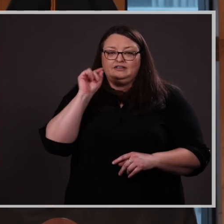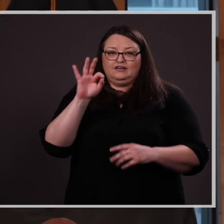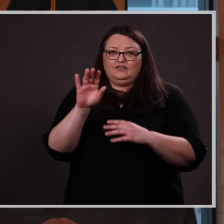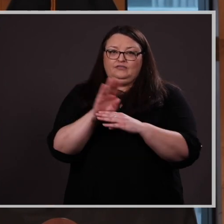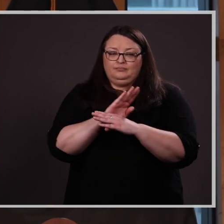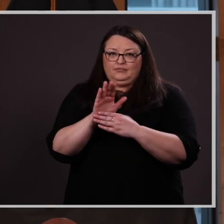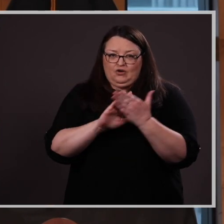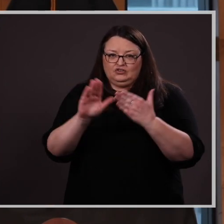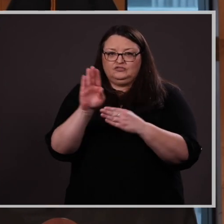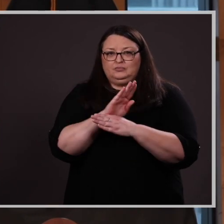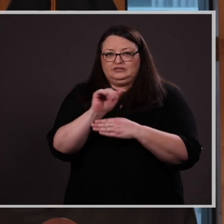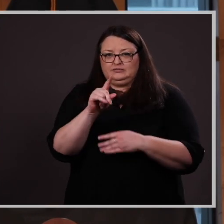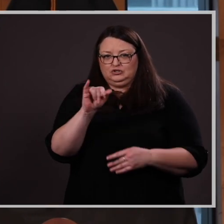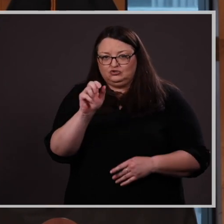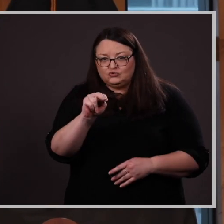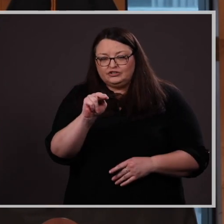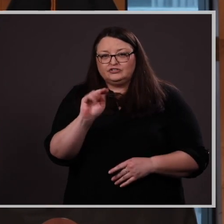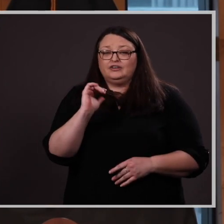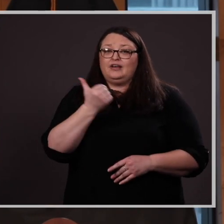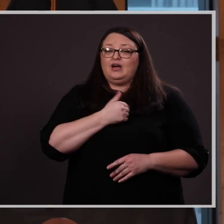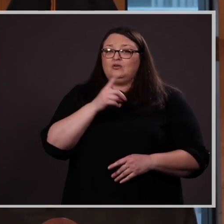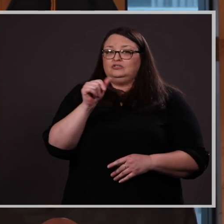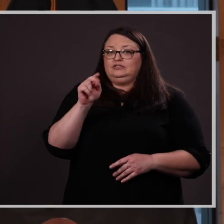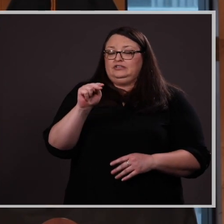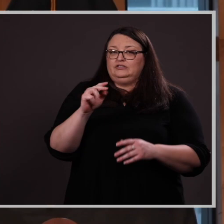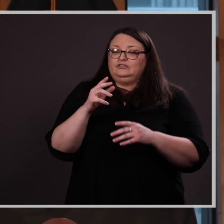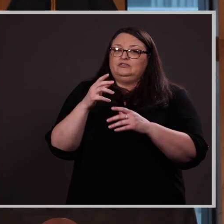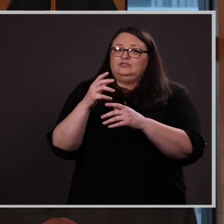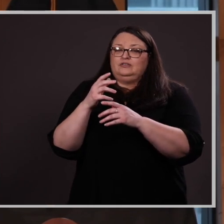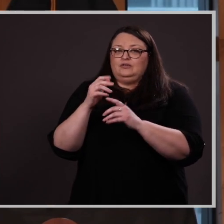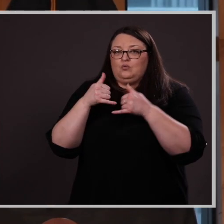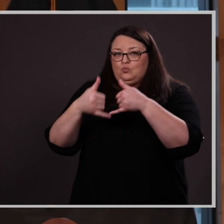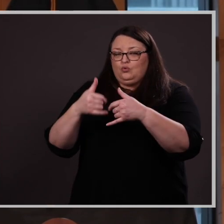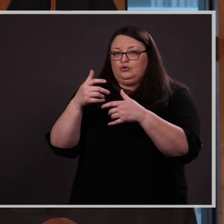to introduce our Dean’s Award recipient, Katie Moragues.